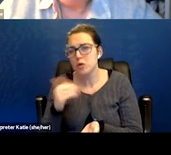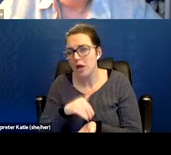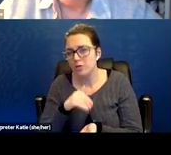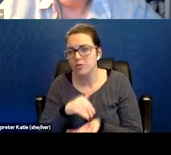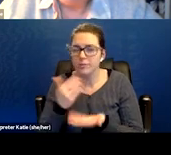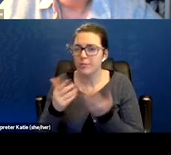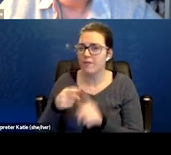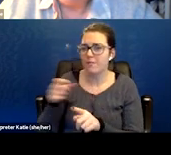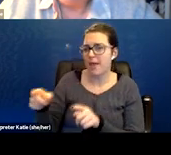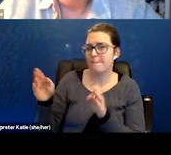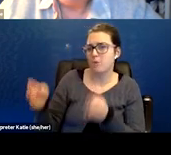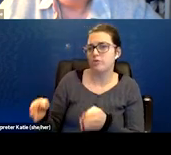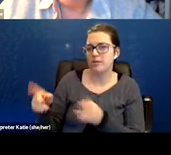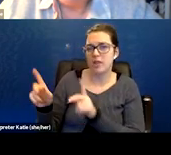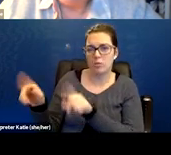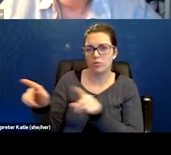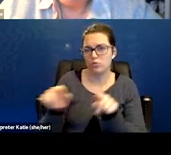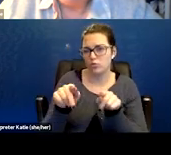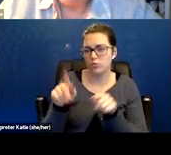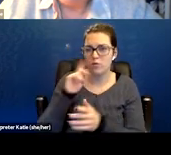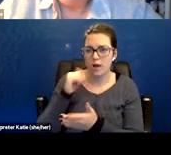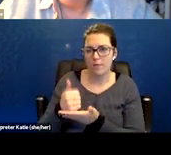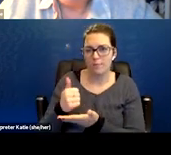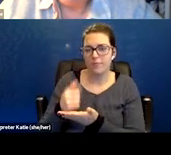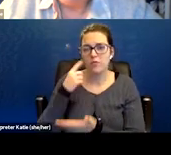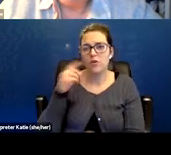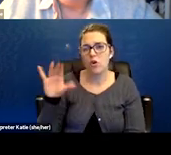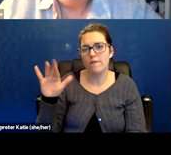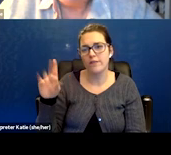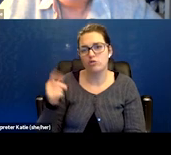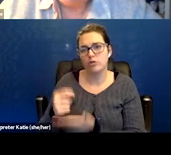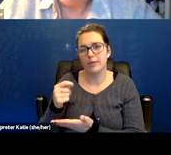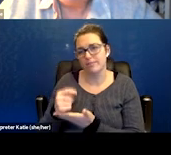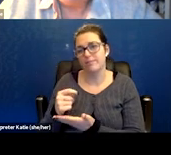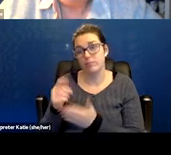that that individual saw for COVID and their treatment would be critical I think.